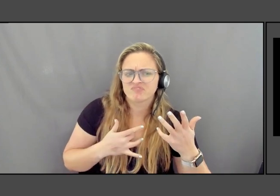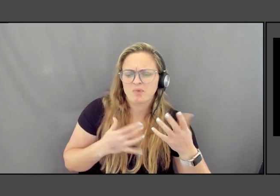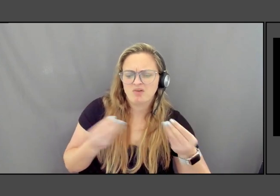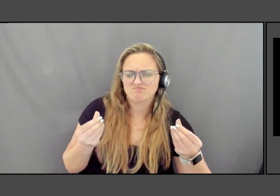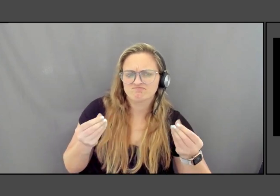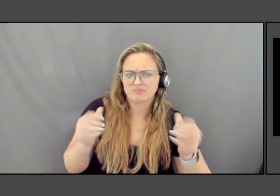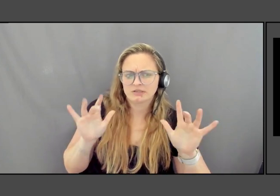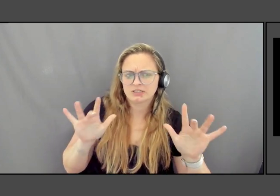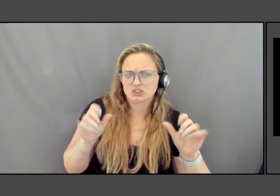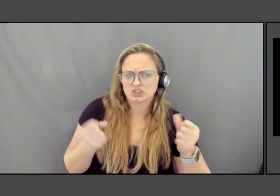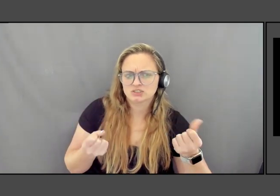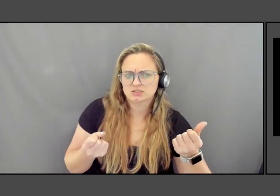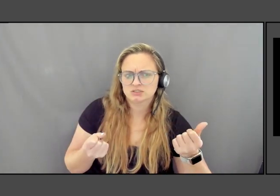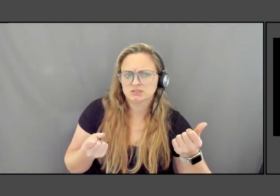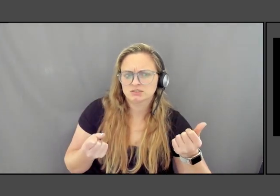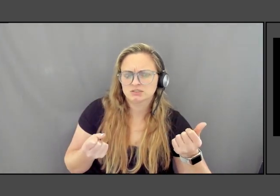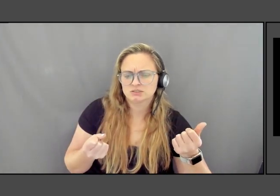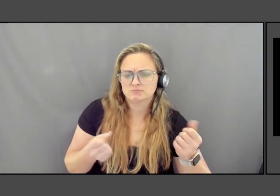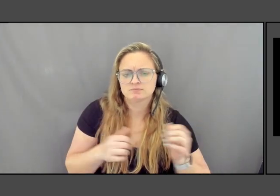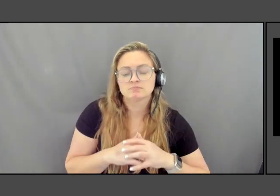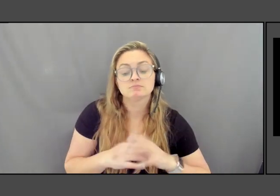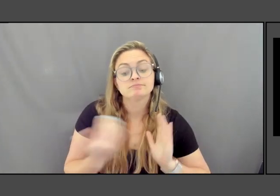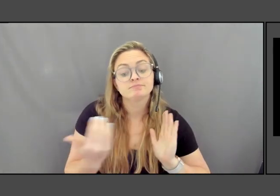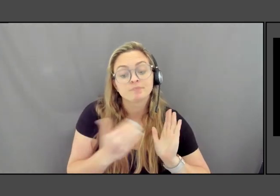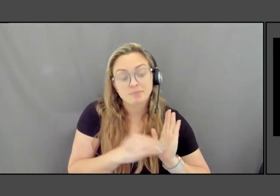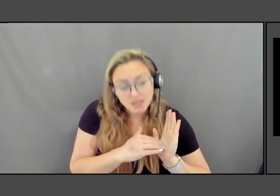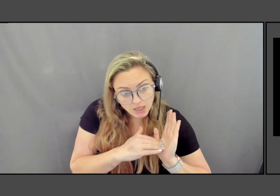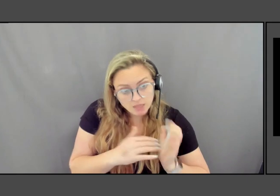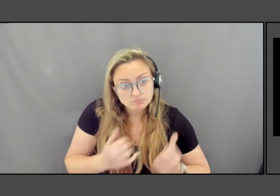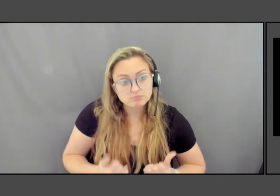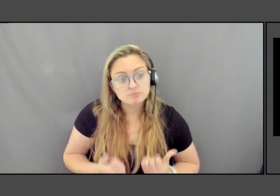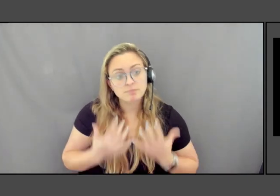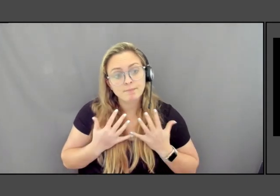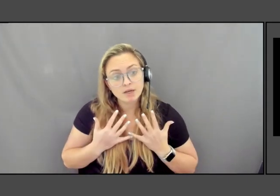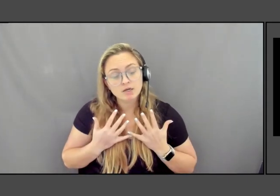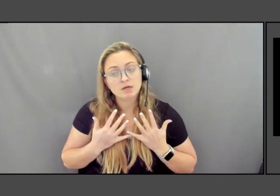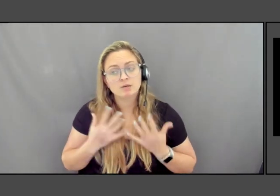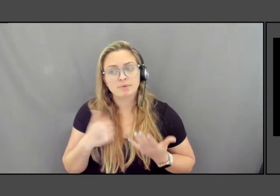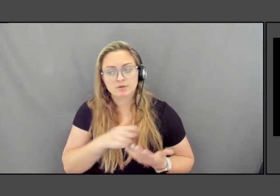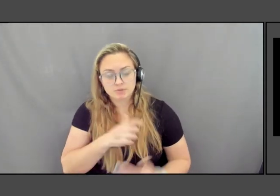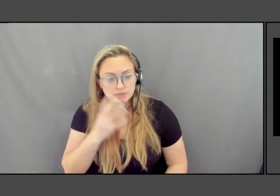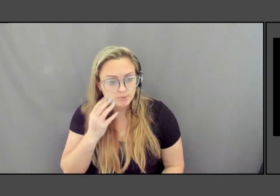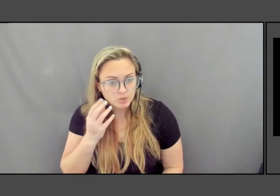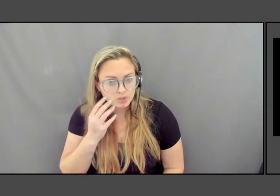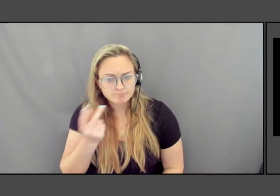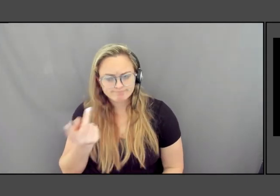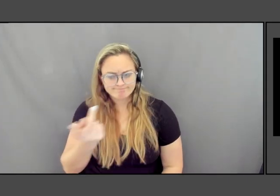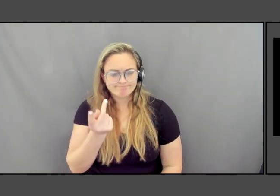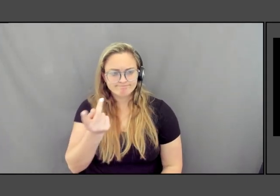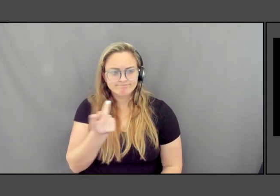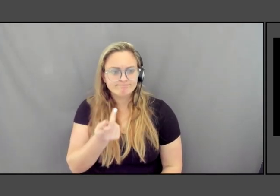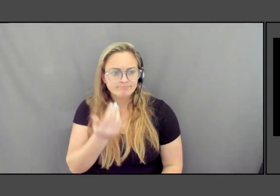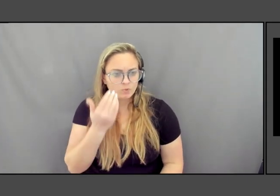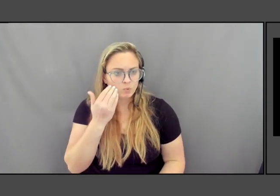Well, I think, again, we're inspired by what we've experienced. So you and I both know the Woolsey Hall Rotunda at Yale.